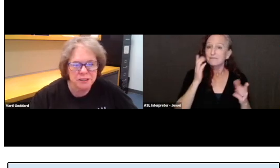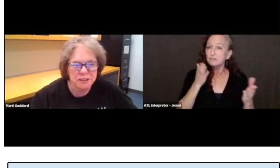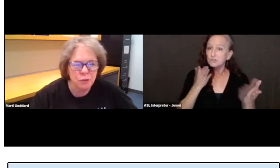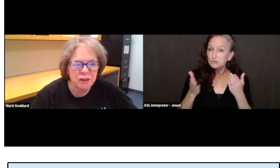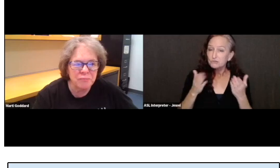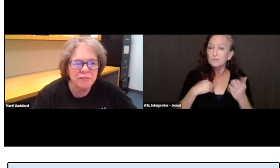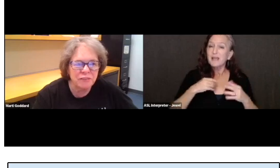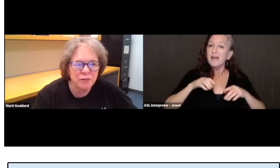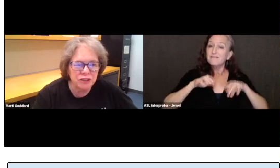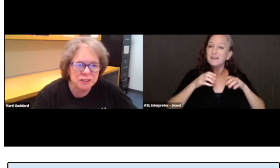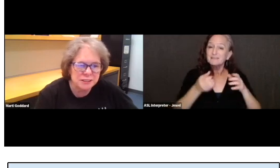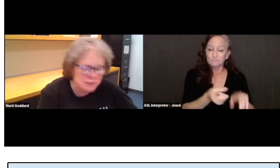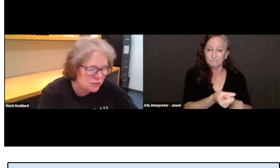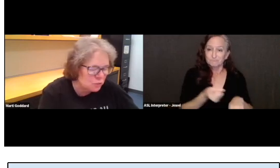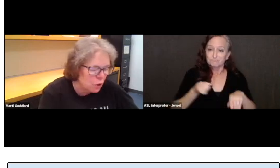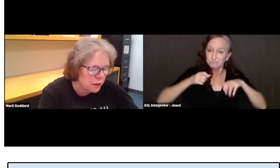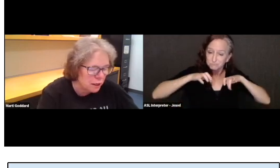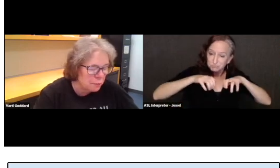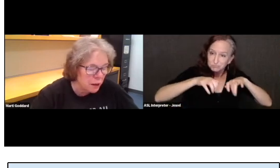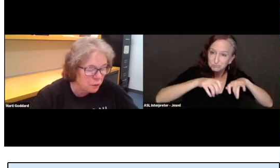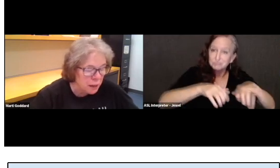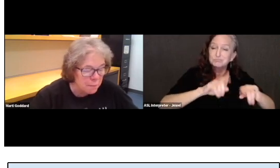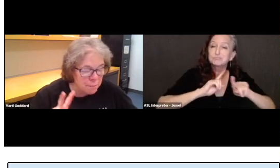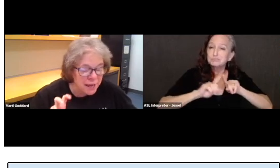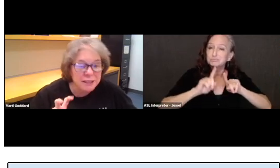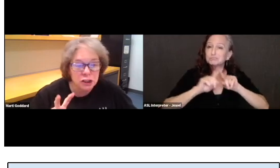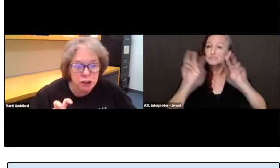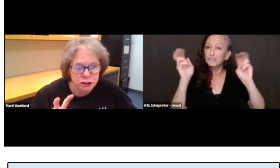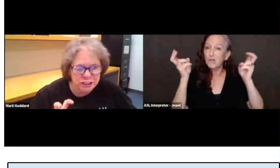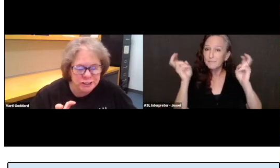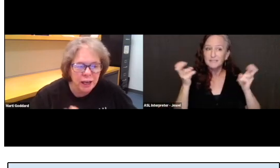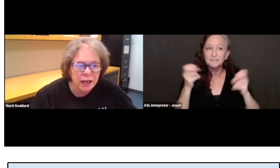And one of my favorites is this one about peddlers.